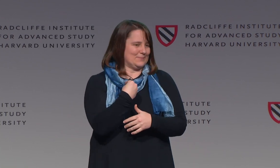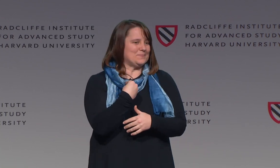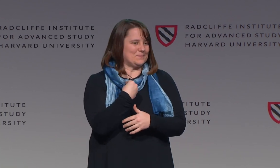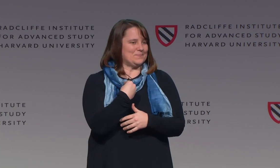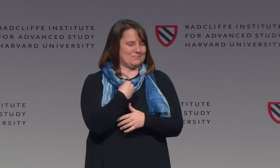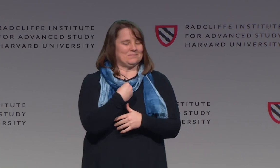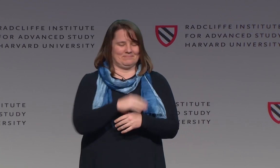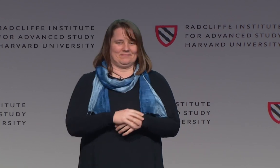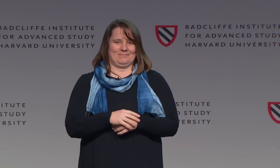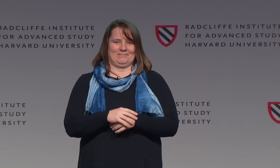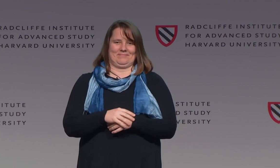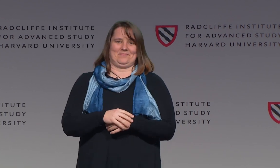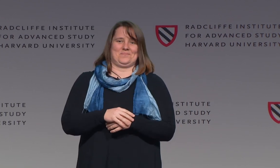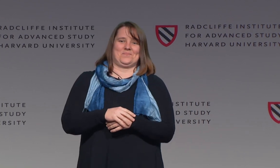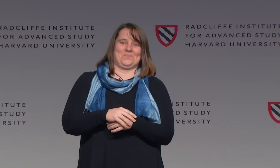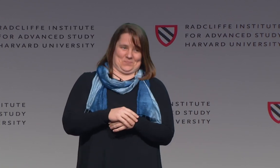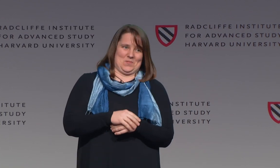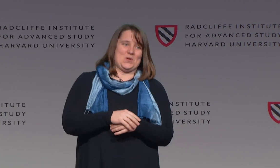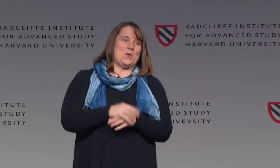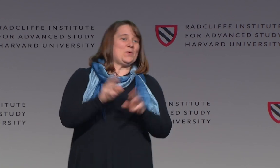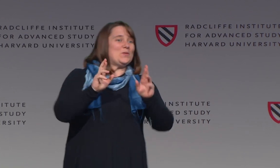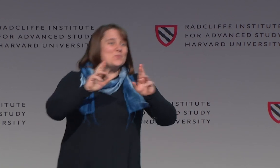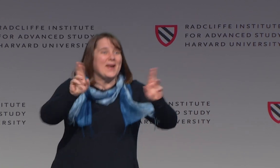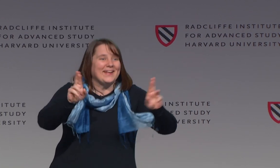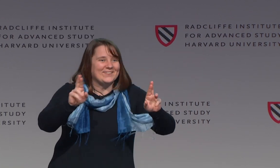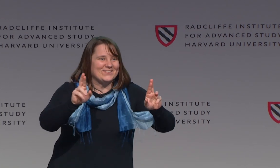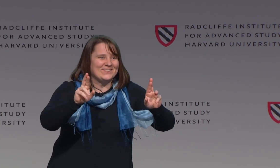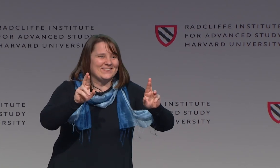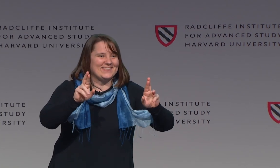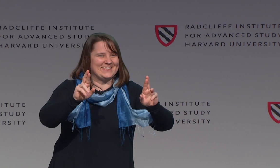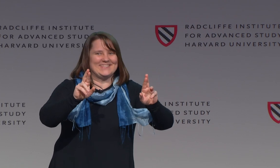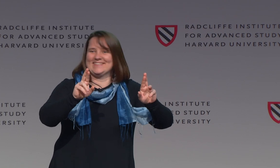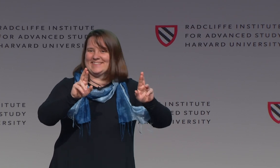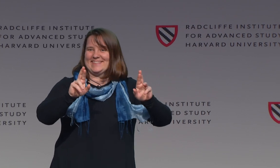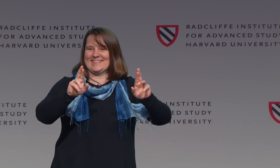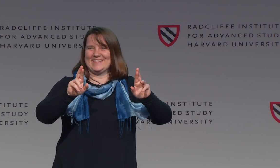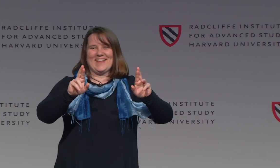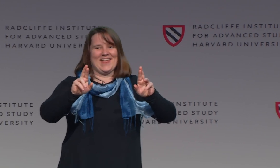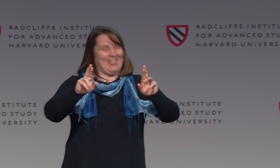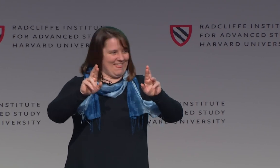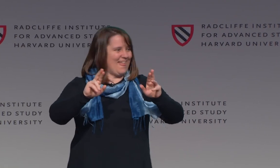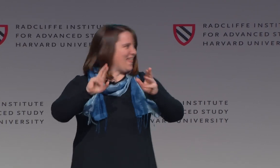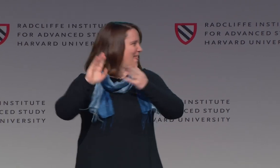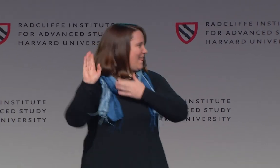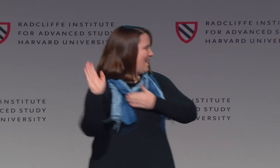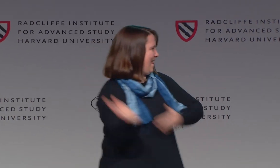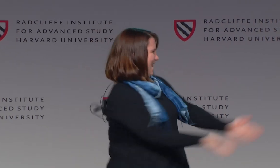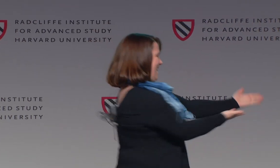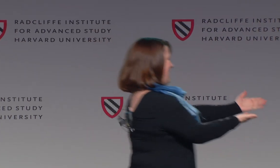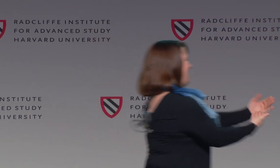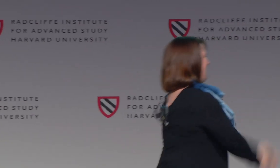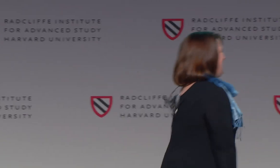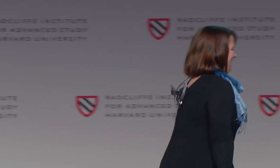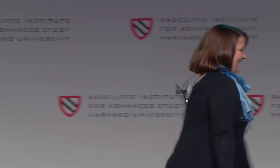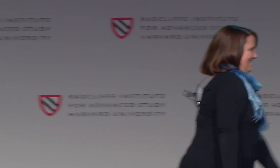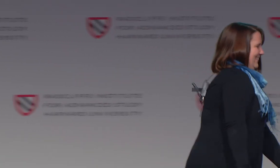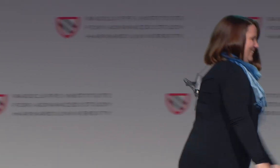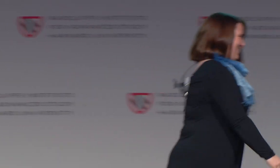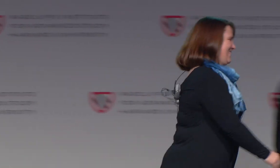to beauty and gender. You guys ready? All right, let's go.